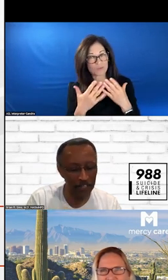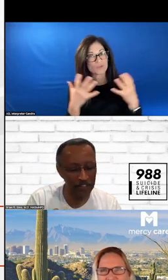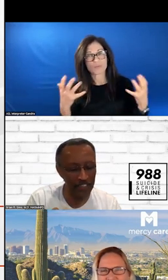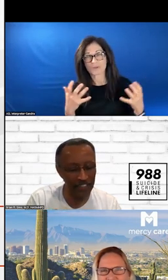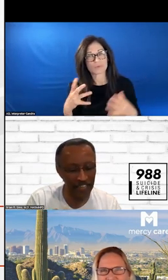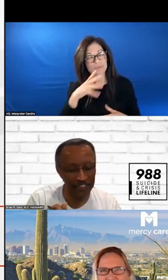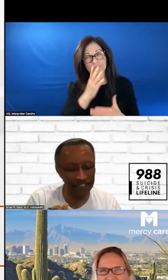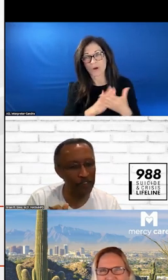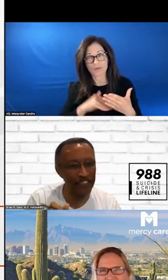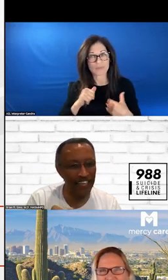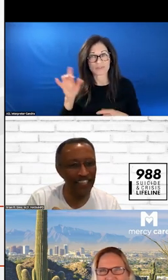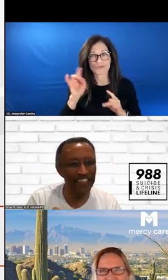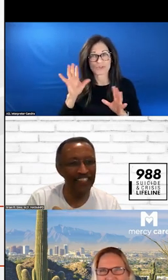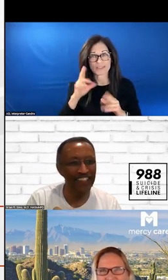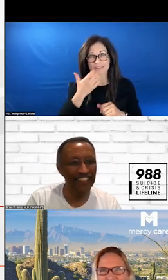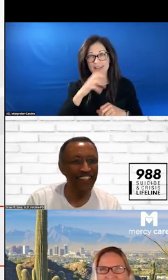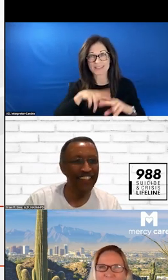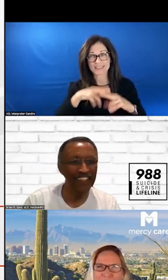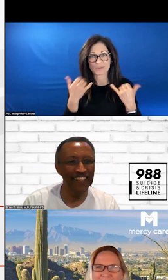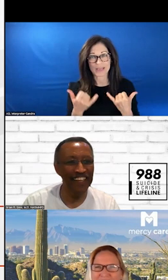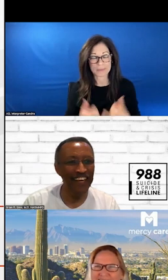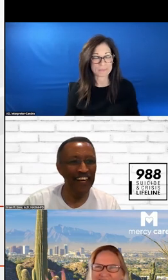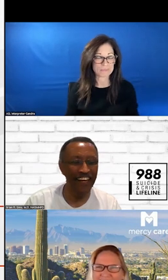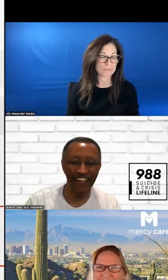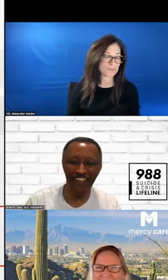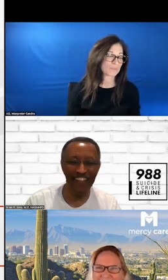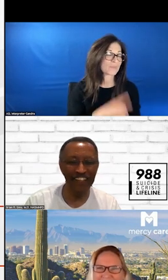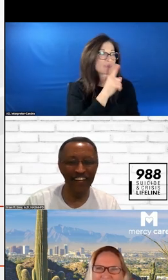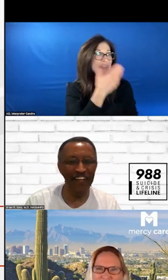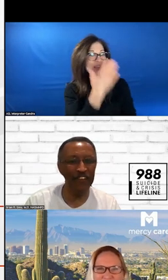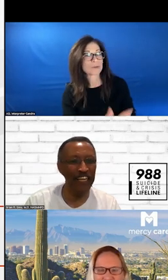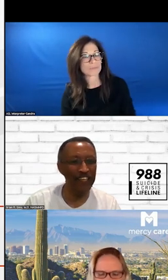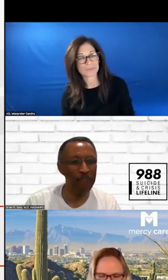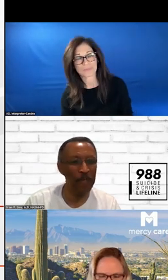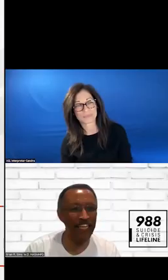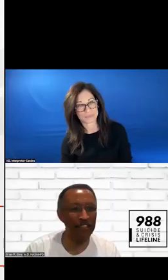OF THE CRISIS HOT SEAT TODAY. : ABSOLUTELY. THANK YOU. >>: ALL RIGHTY.